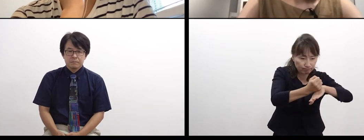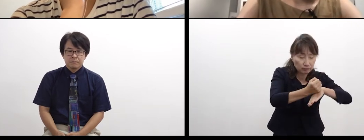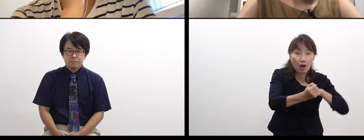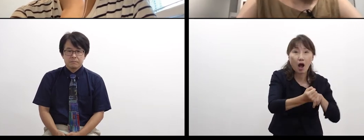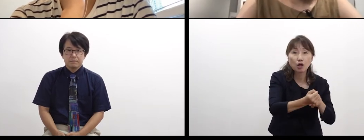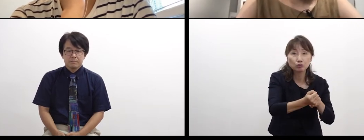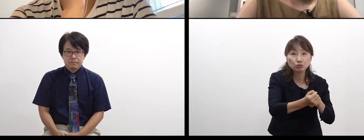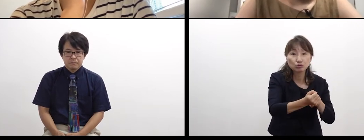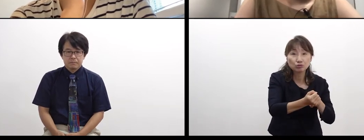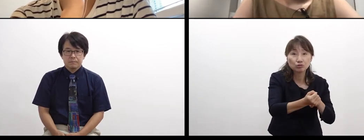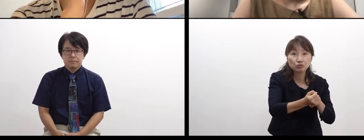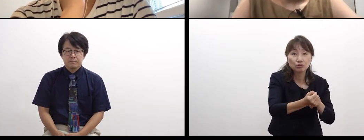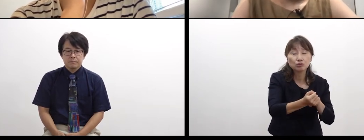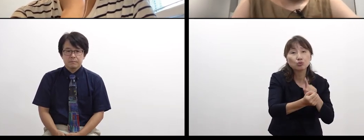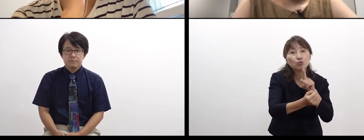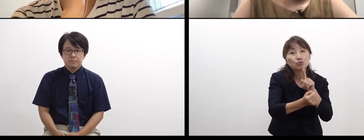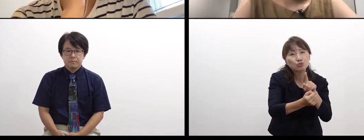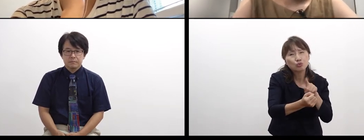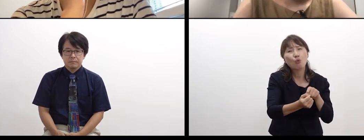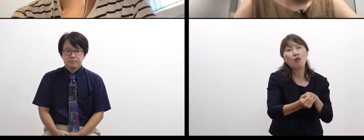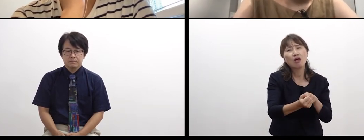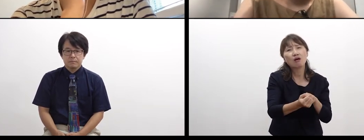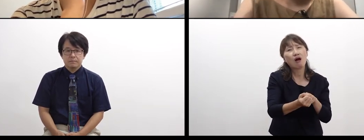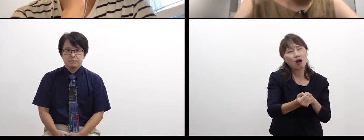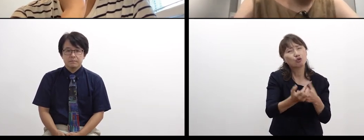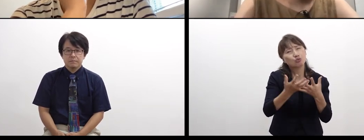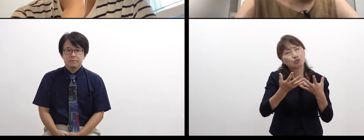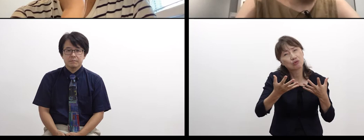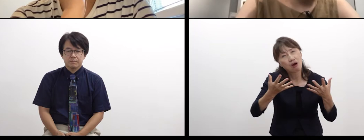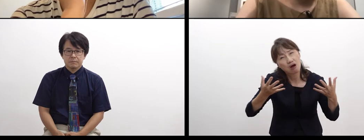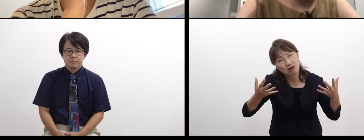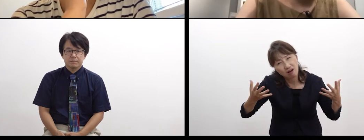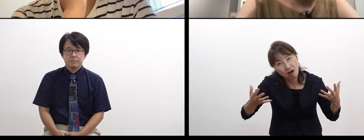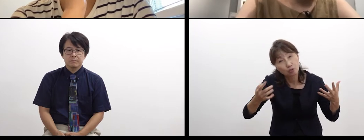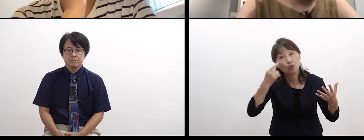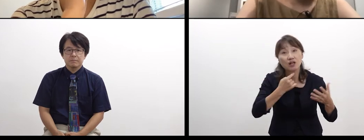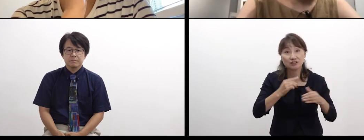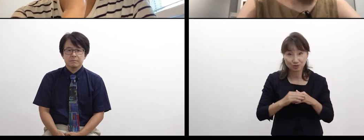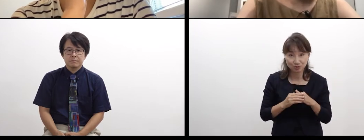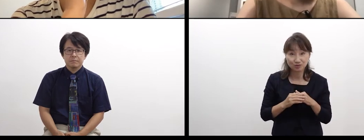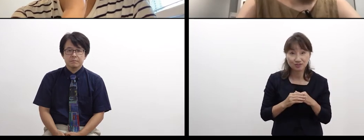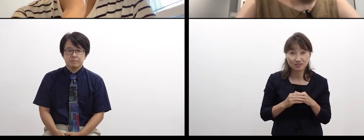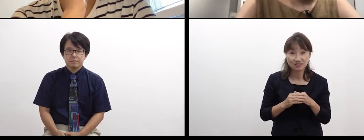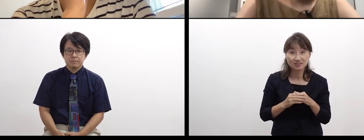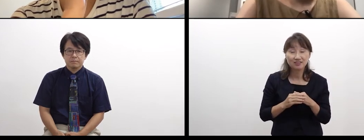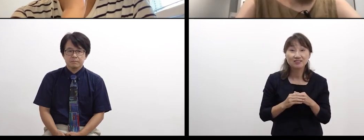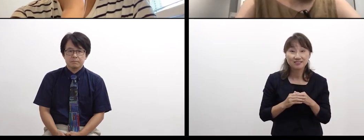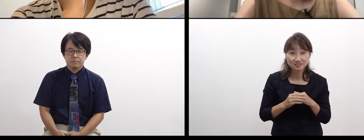I think that situation is very rich. It doesn’t have to be